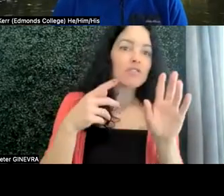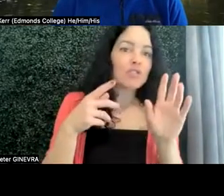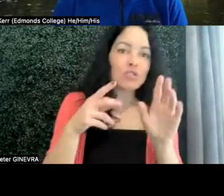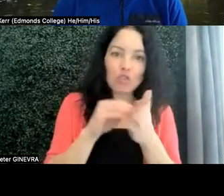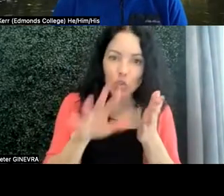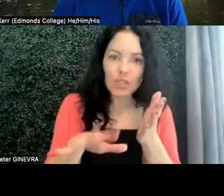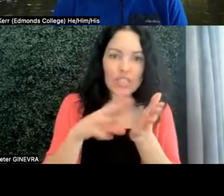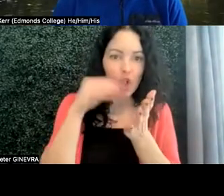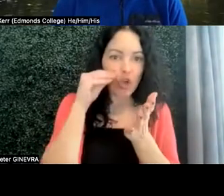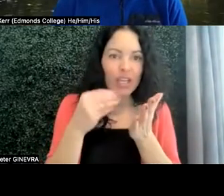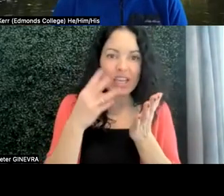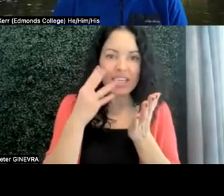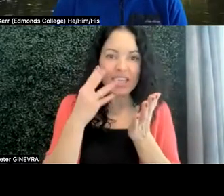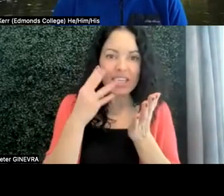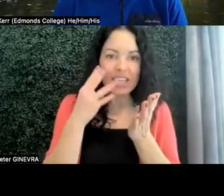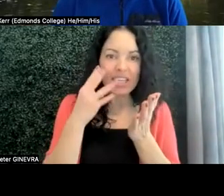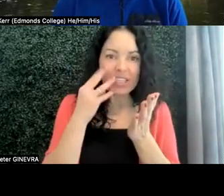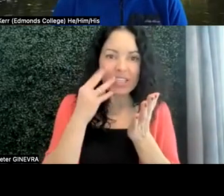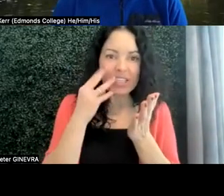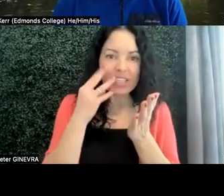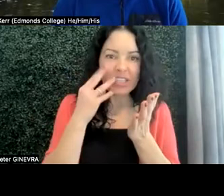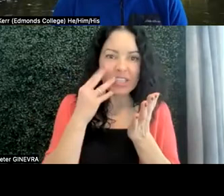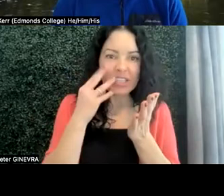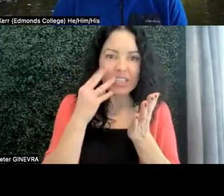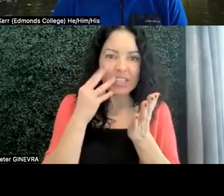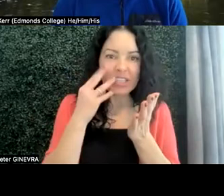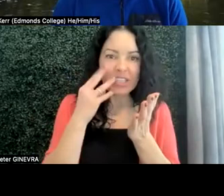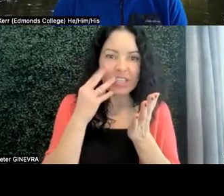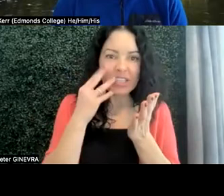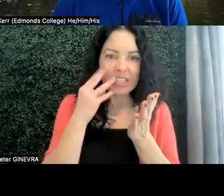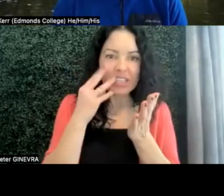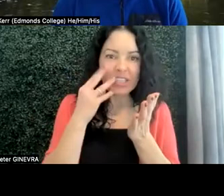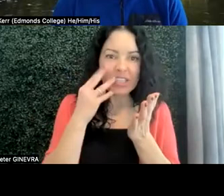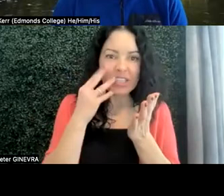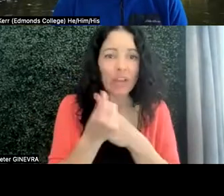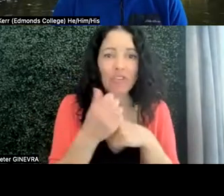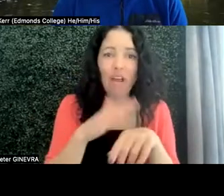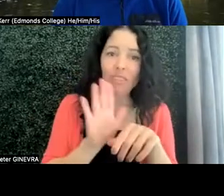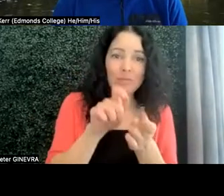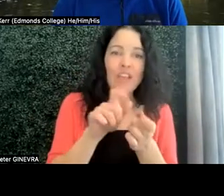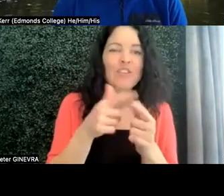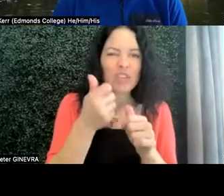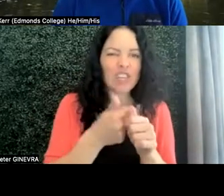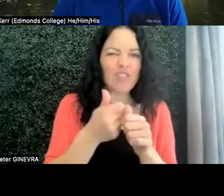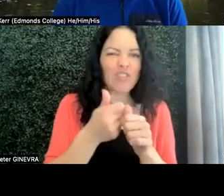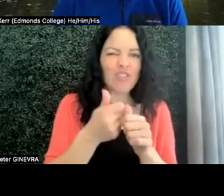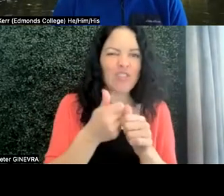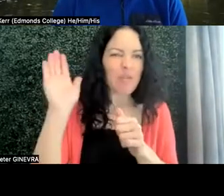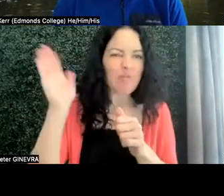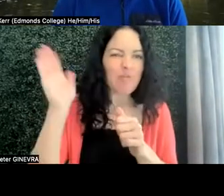experiences, or a situation on their particular campus. So they're each going to give a presentation for five,